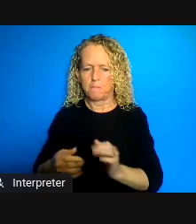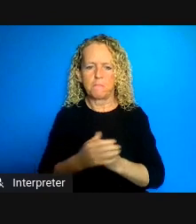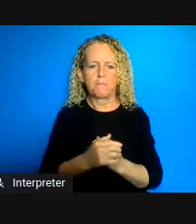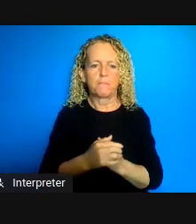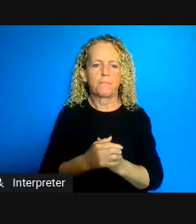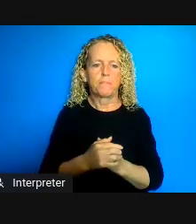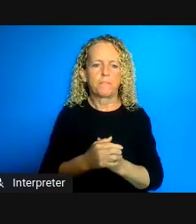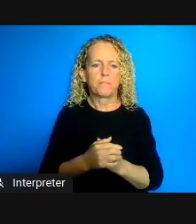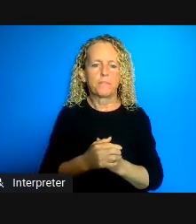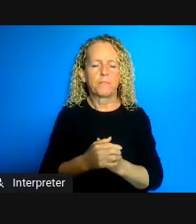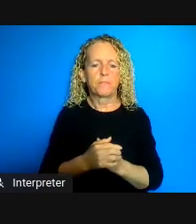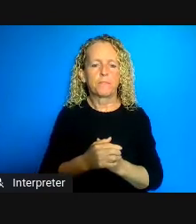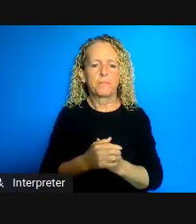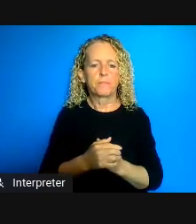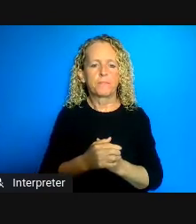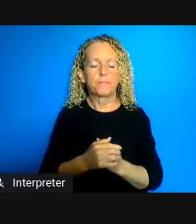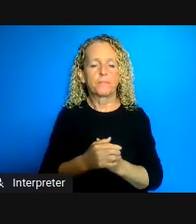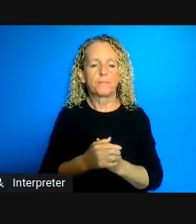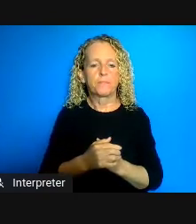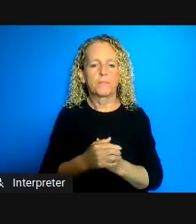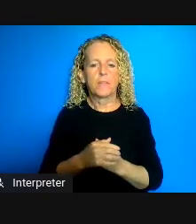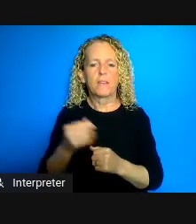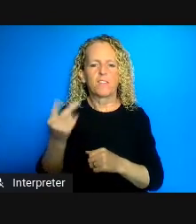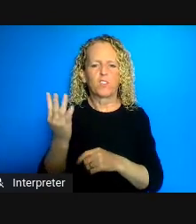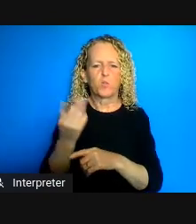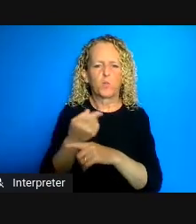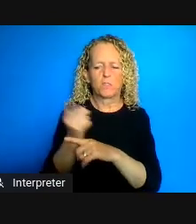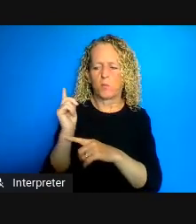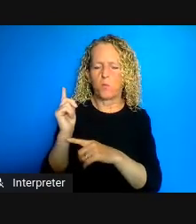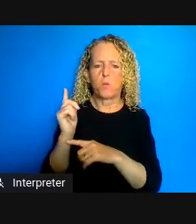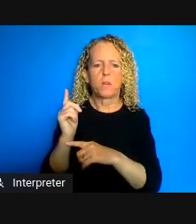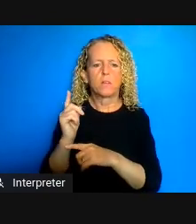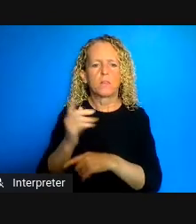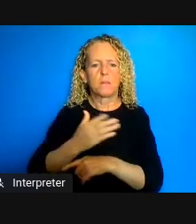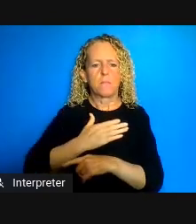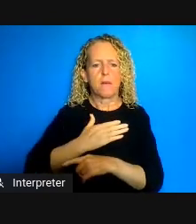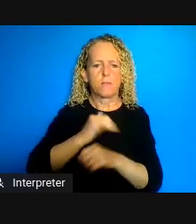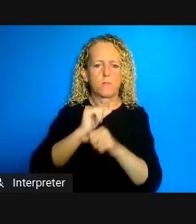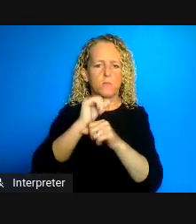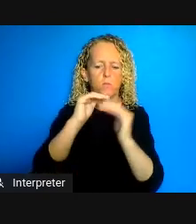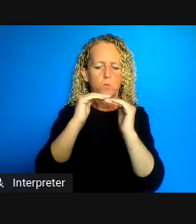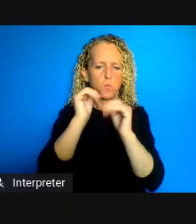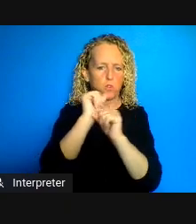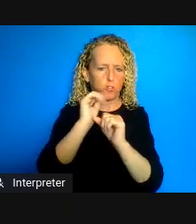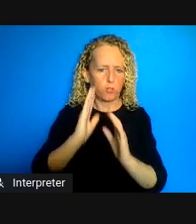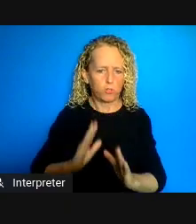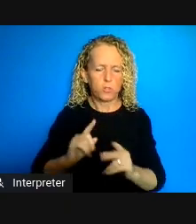of colleagues and I in disability law wrote a comment on a website social